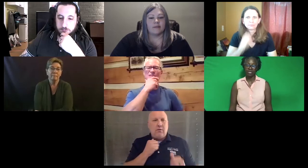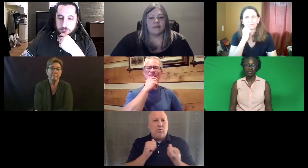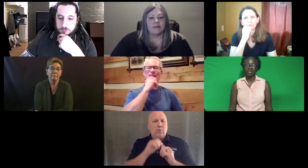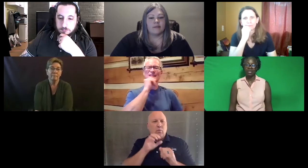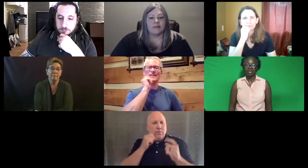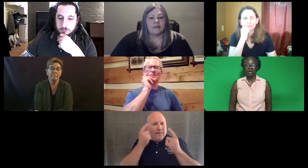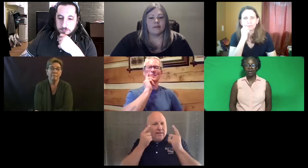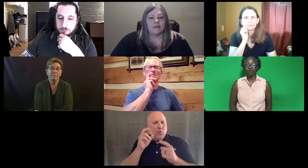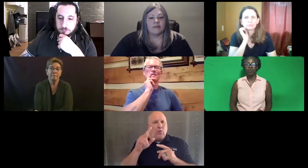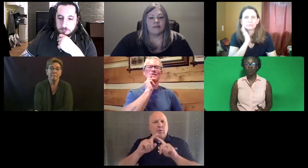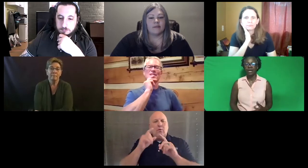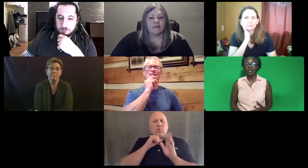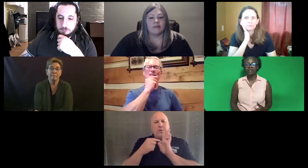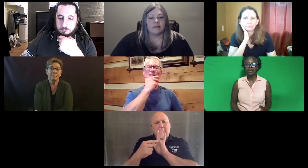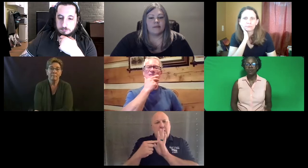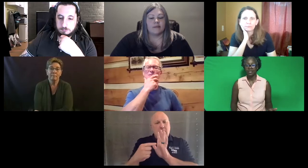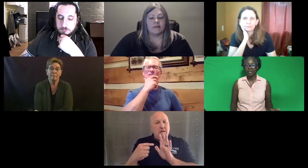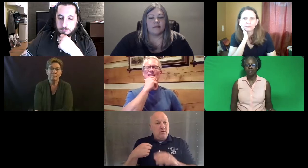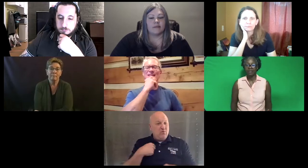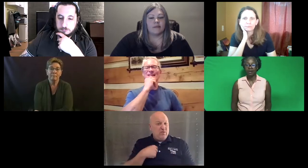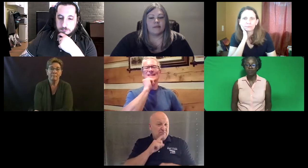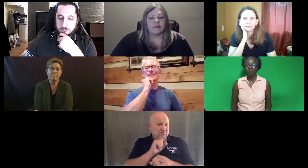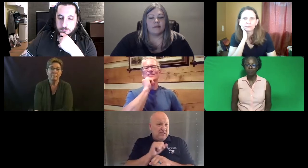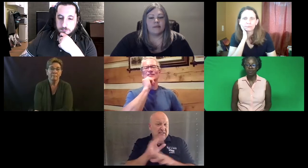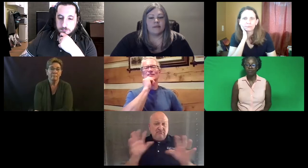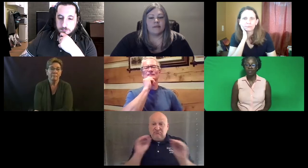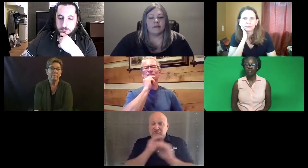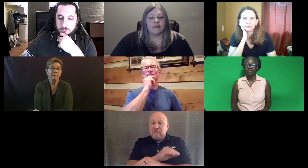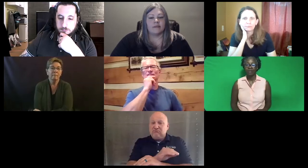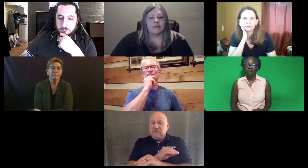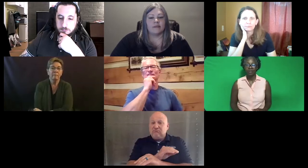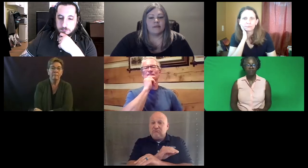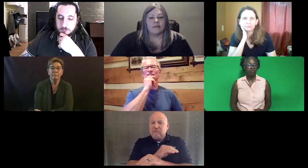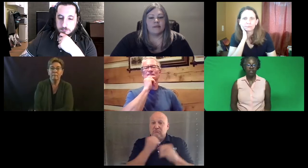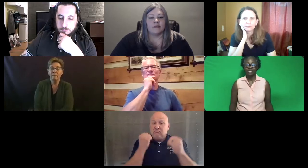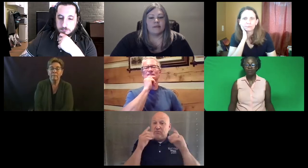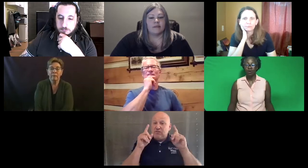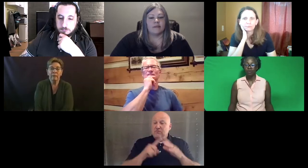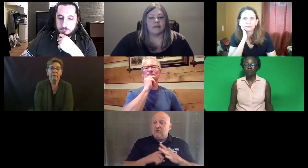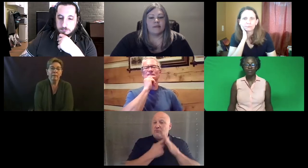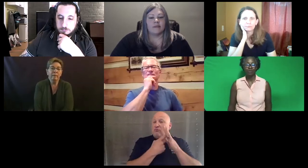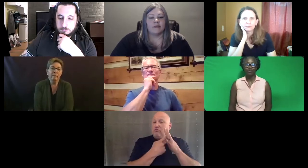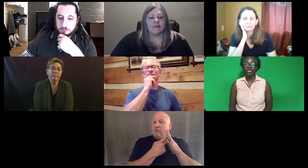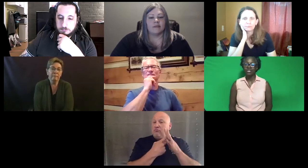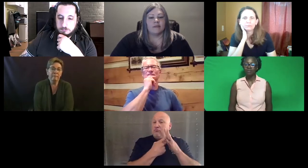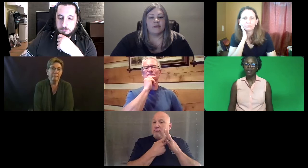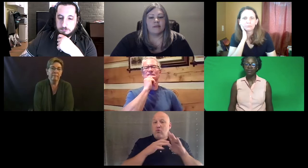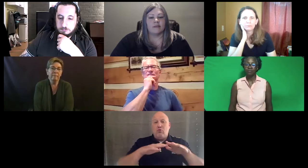this, we're not stuck with it. We're flexible. We're able to move things around.